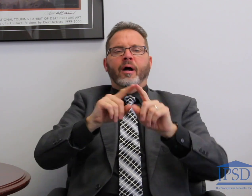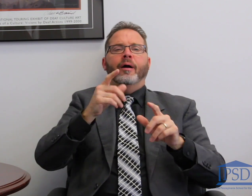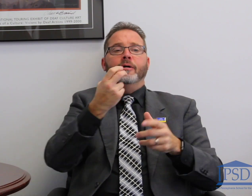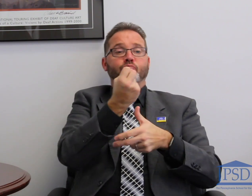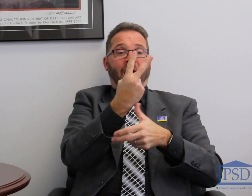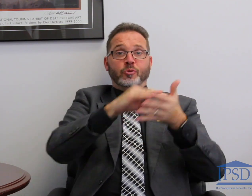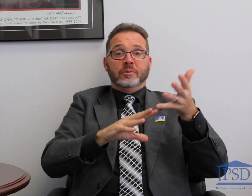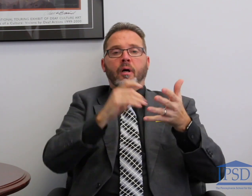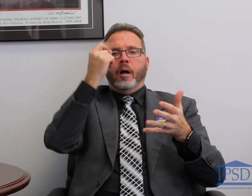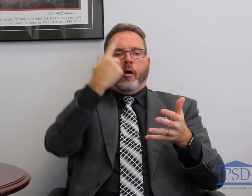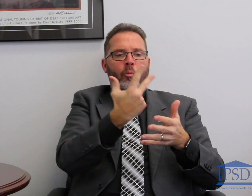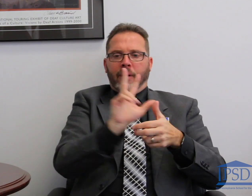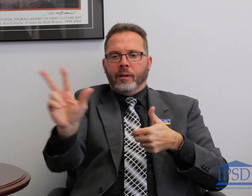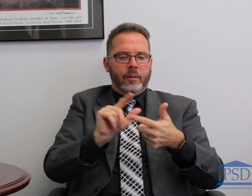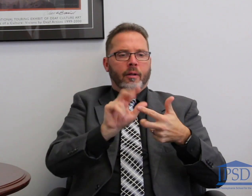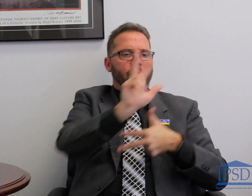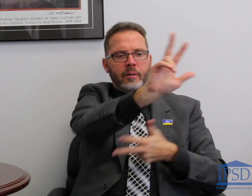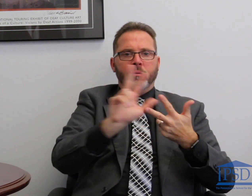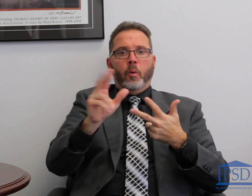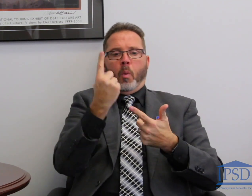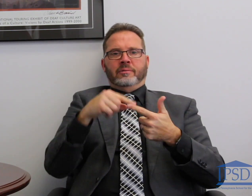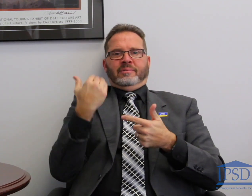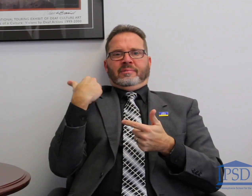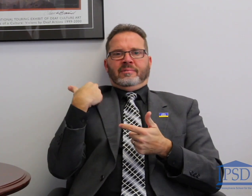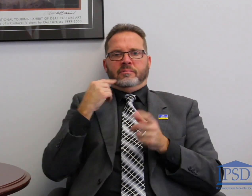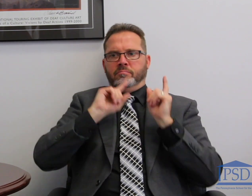we had 12 students participate with the support of the Springside - Chestnut Hill Academy high school robotics